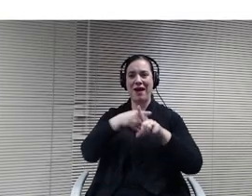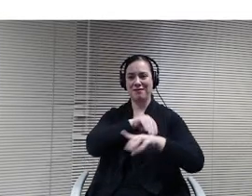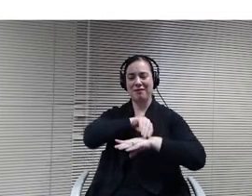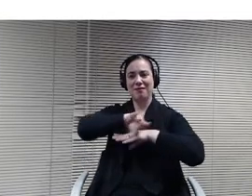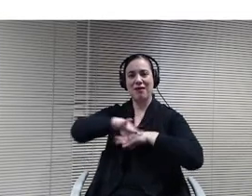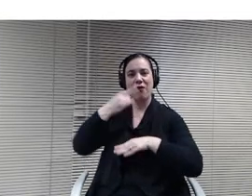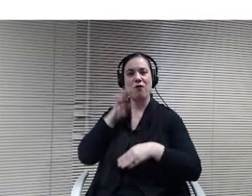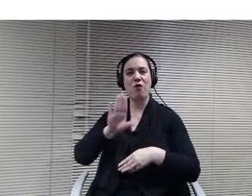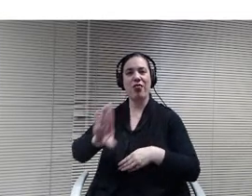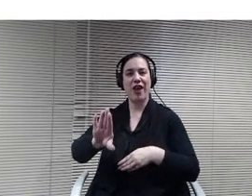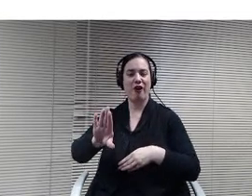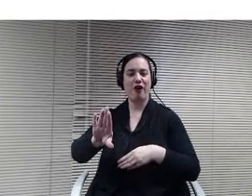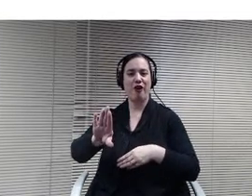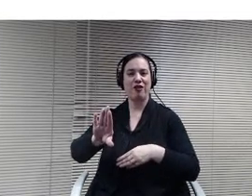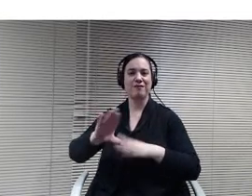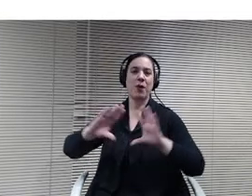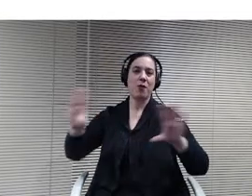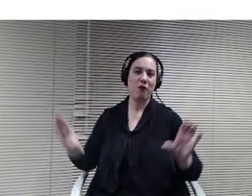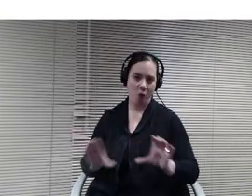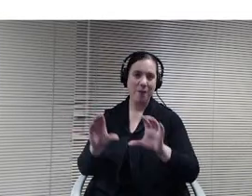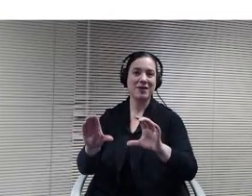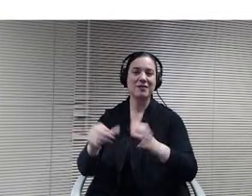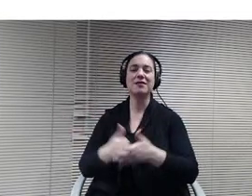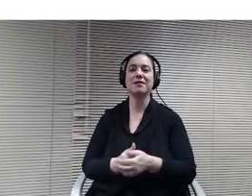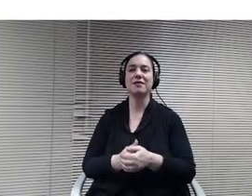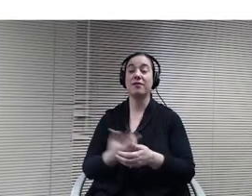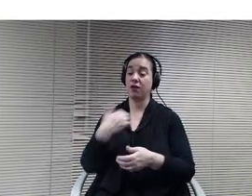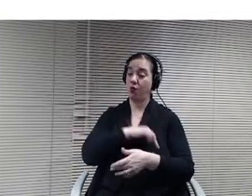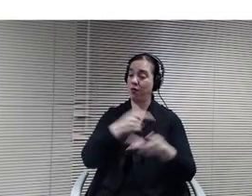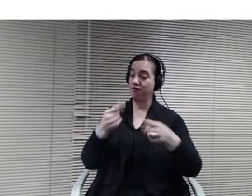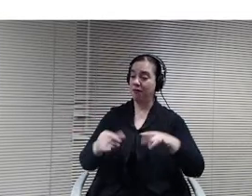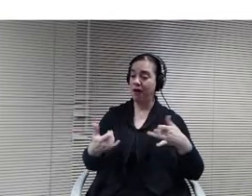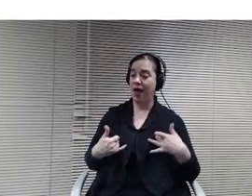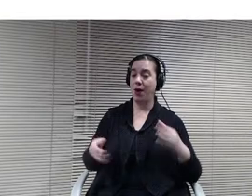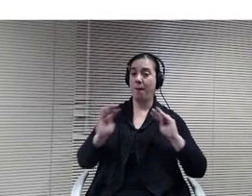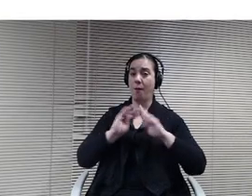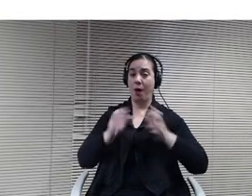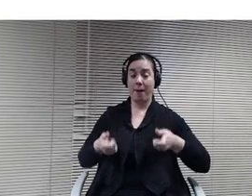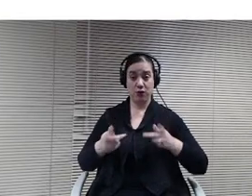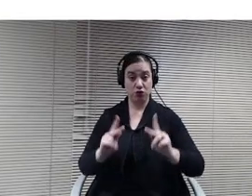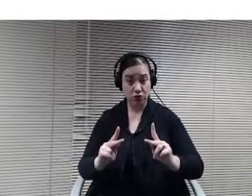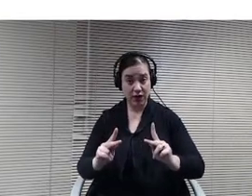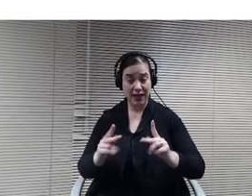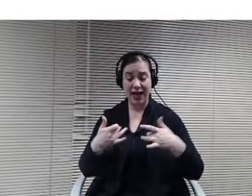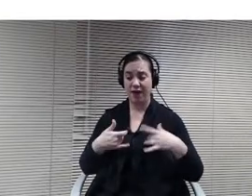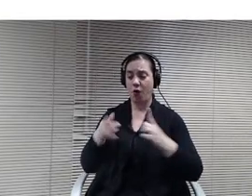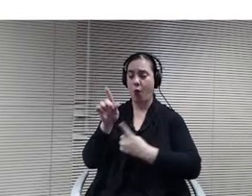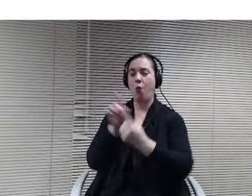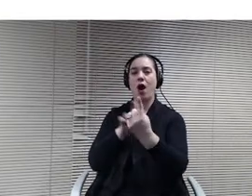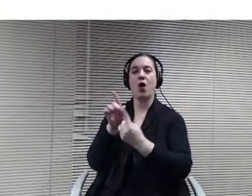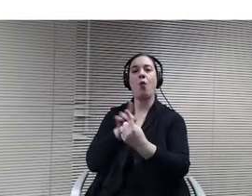they, on how they perform. So we've had more opportunities in this setting to do one on one mentoring again, similar to what